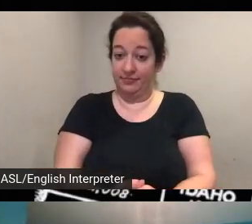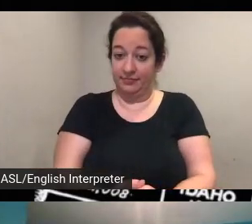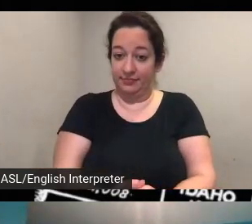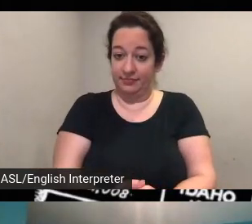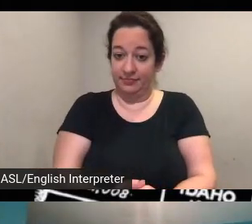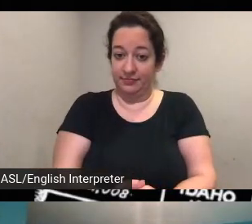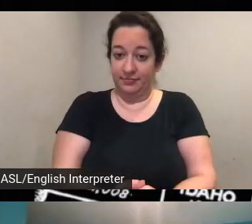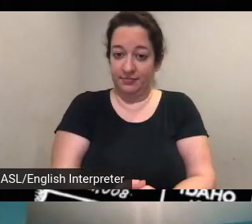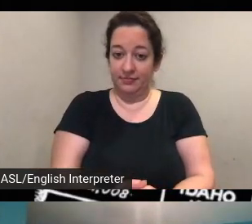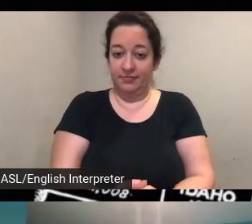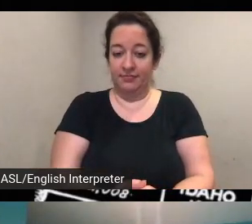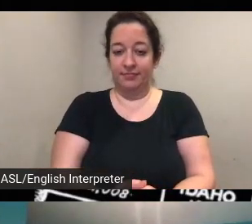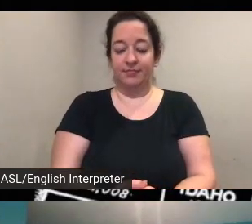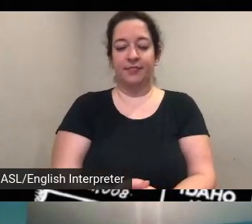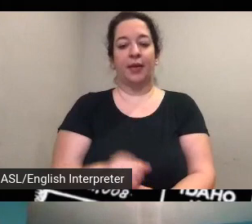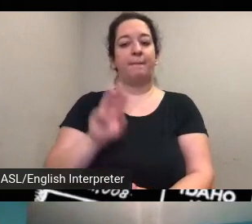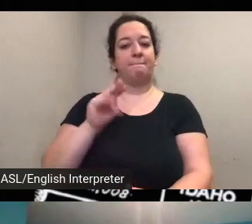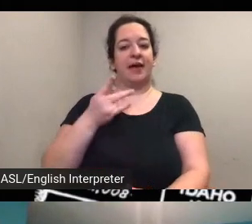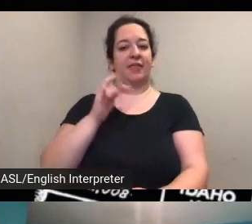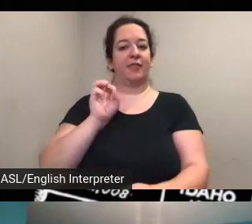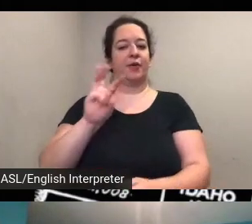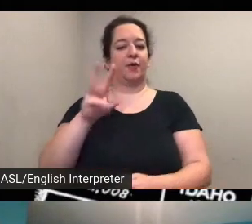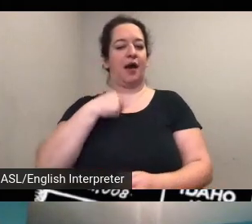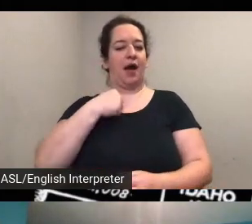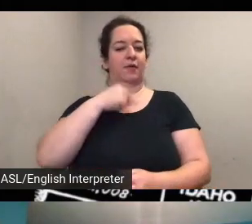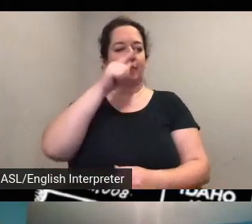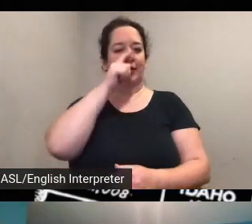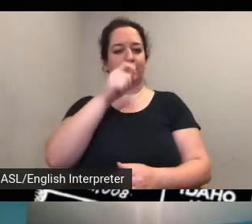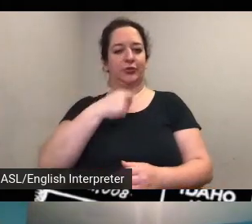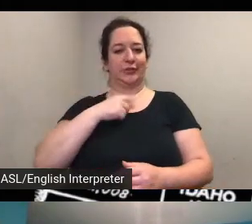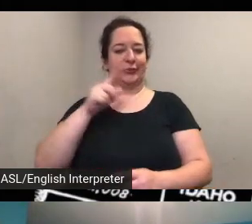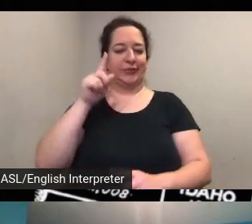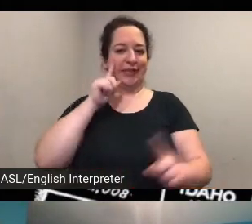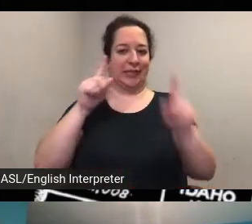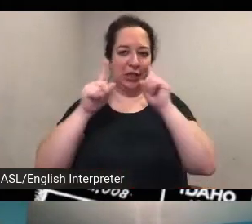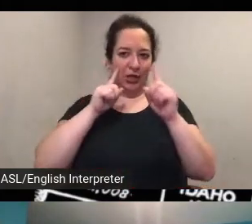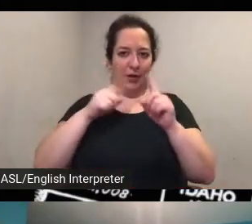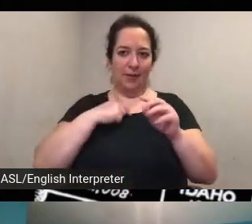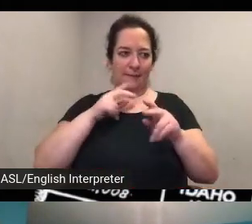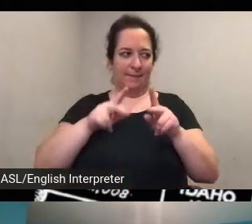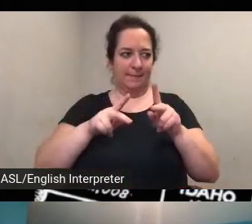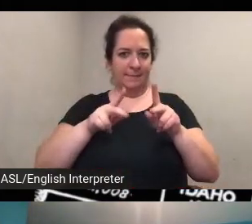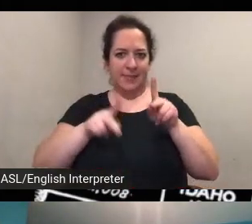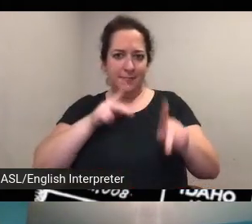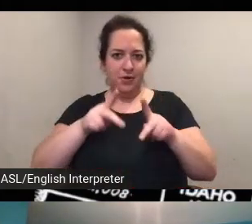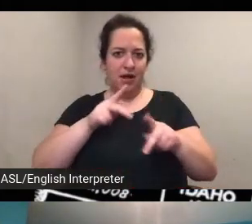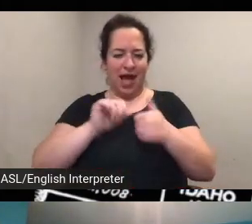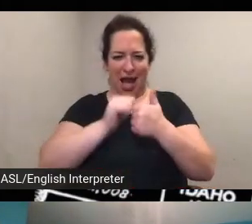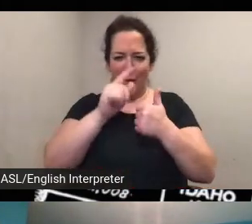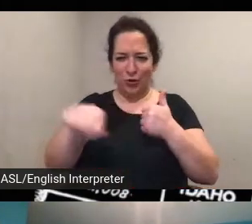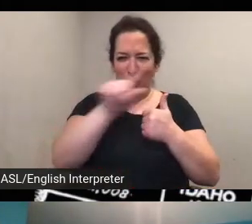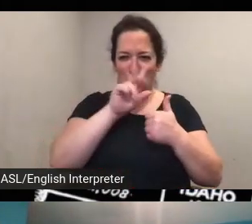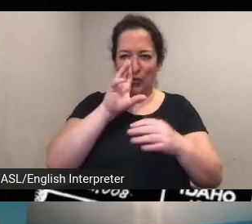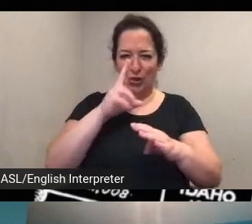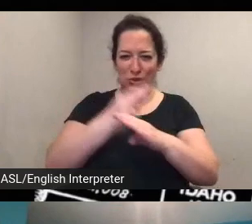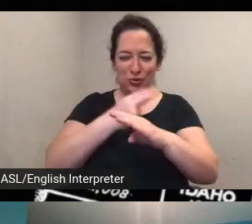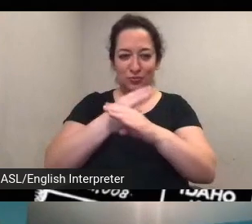i would really be interested in hearing um how people are going to attempt to utilize it in either